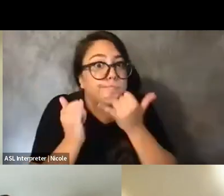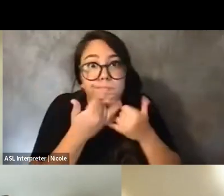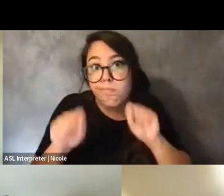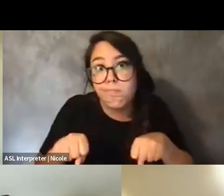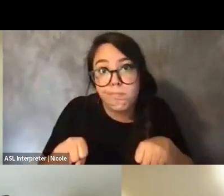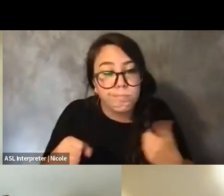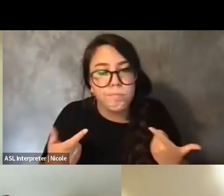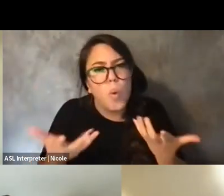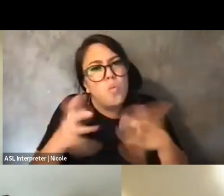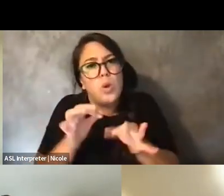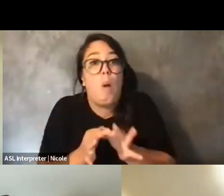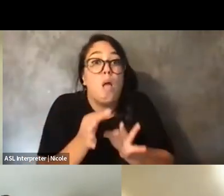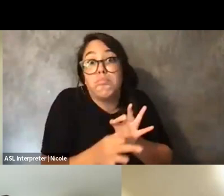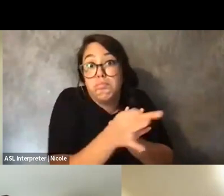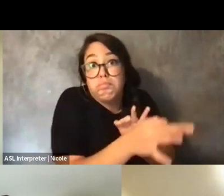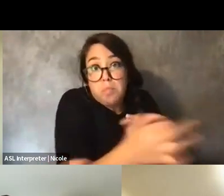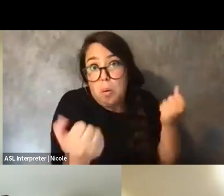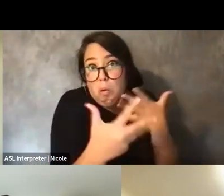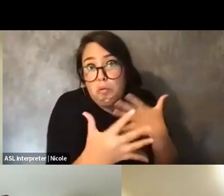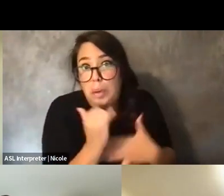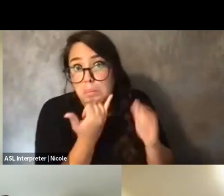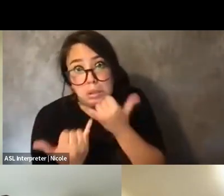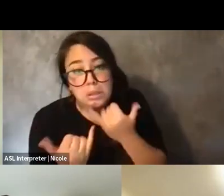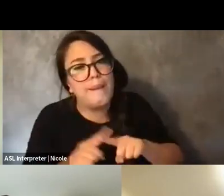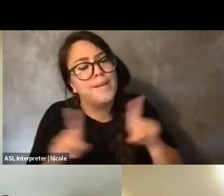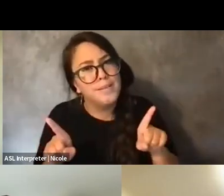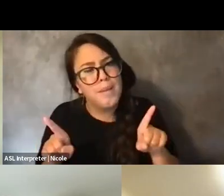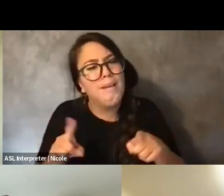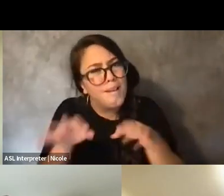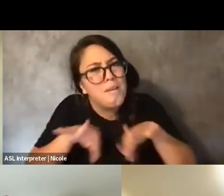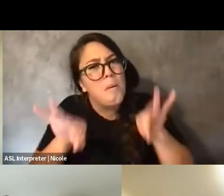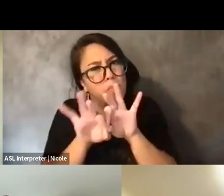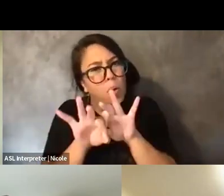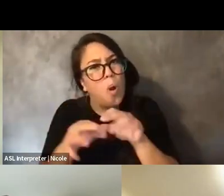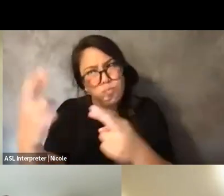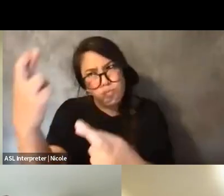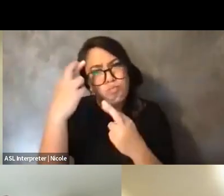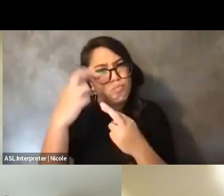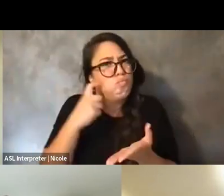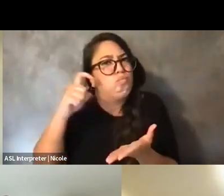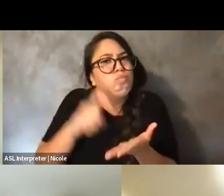But also realizing giving ourselves the beauty and grace of, like, the carefulness of time